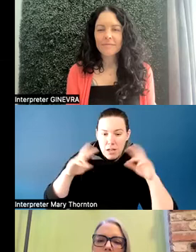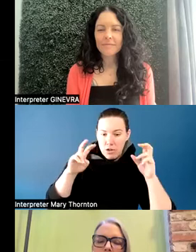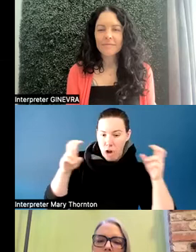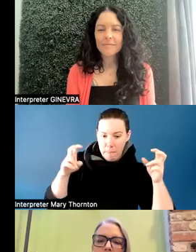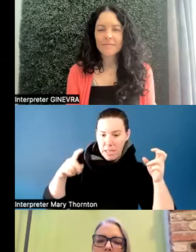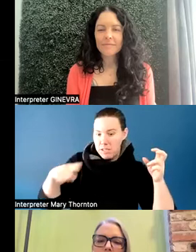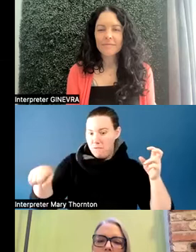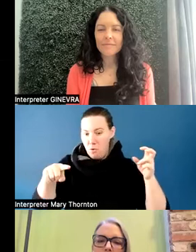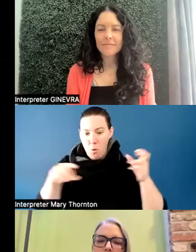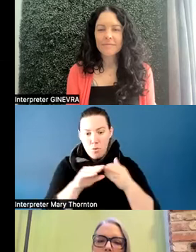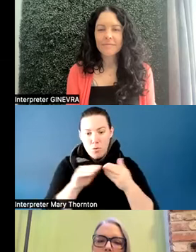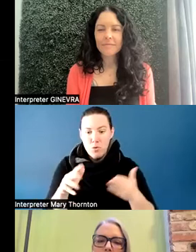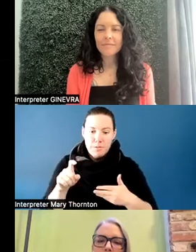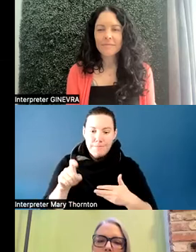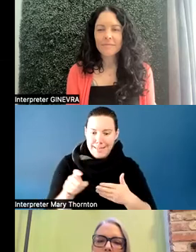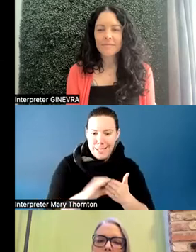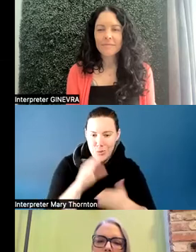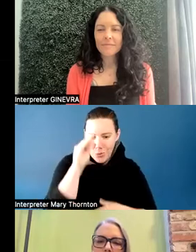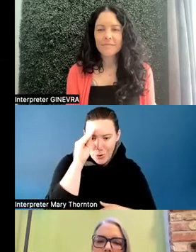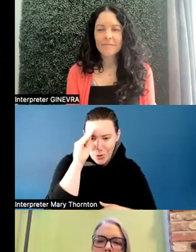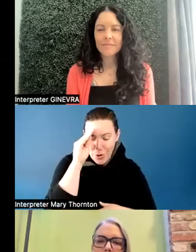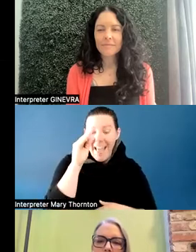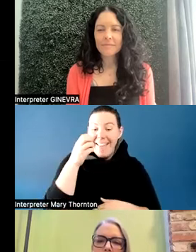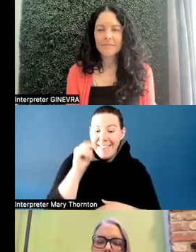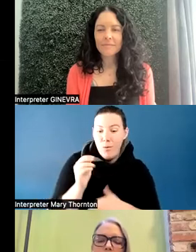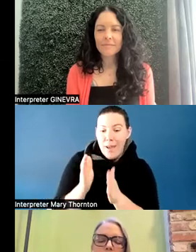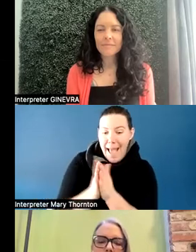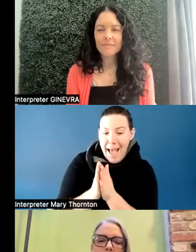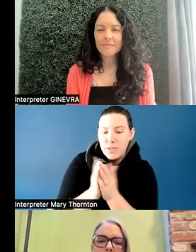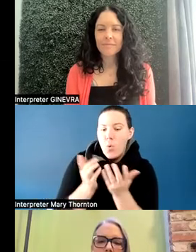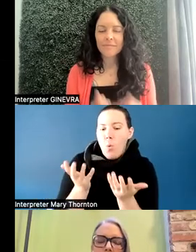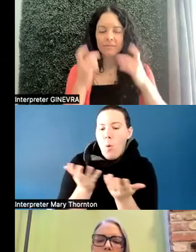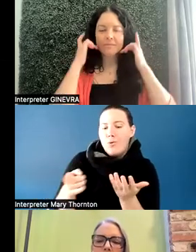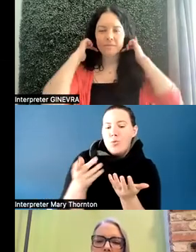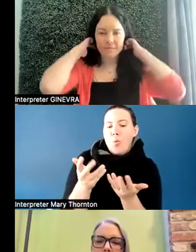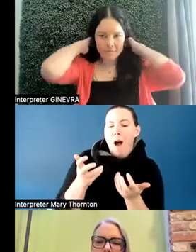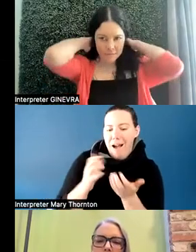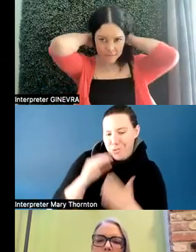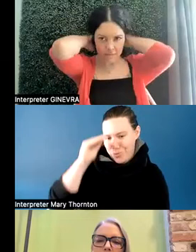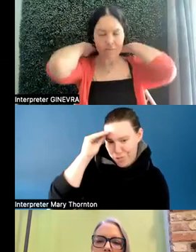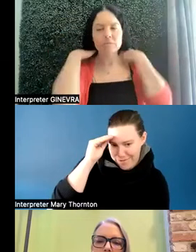And then we ask the students, what would you like to learn? And I'm going to go through a couple of examples of what we learned from the students.